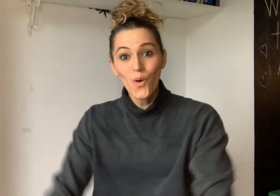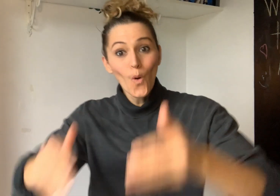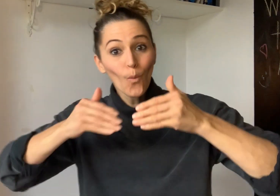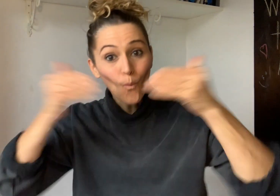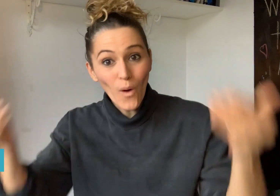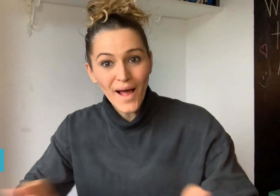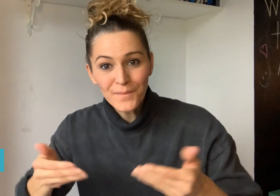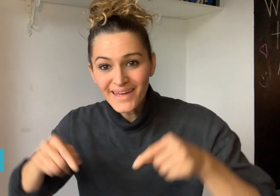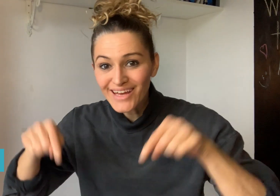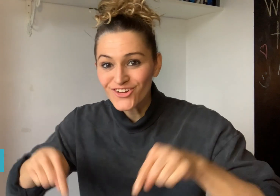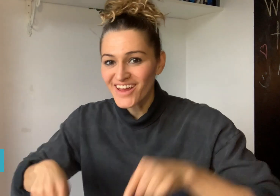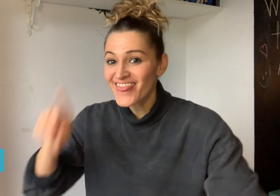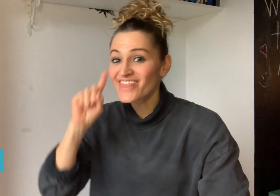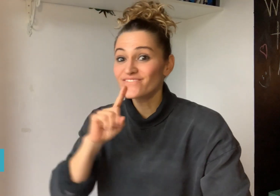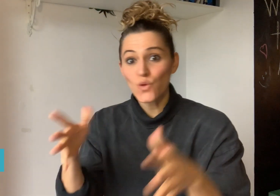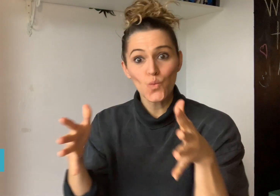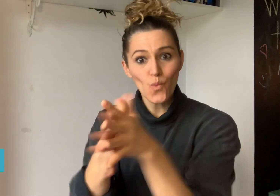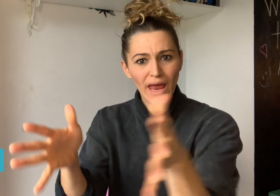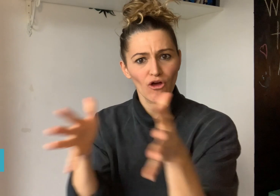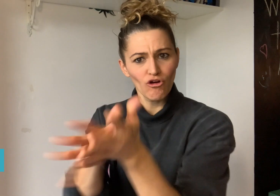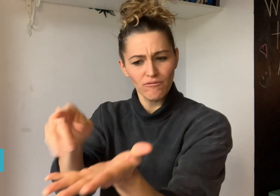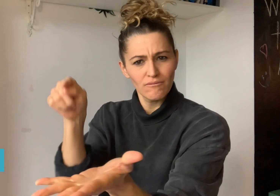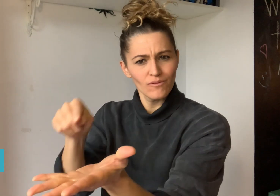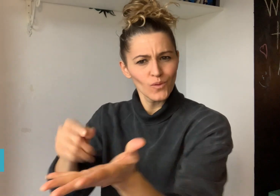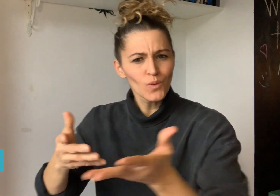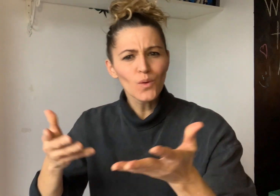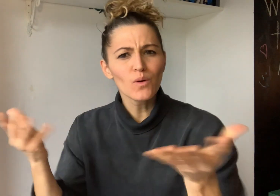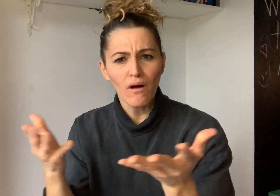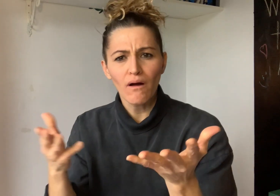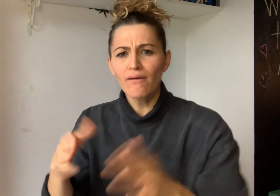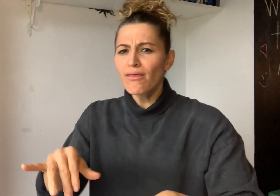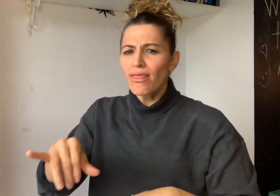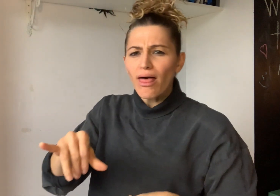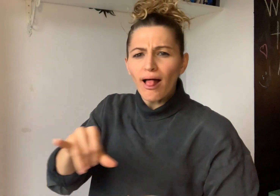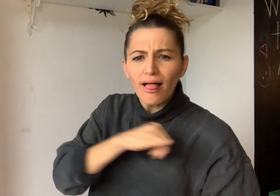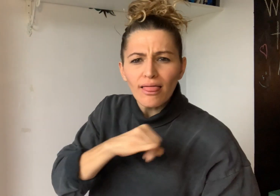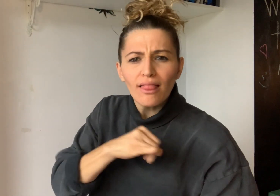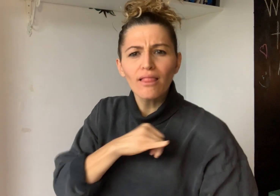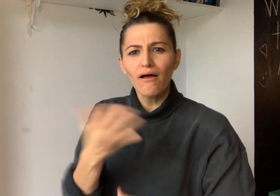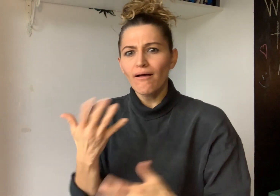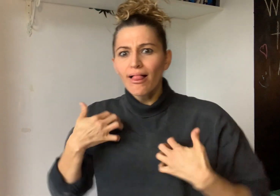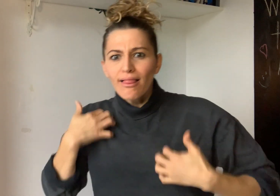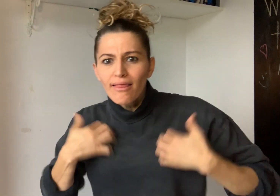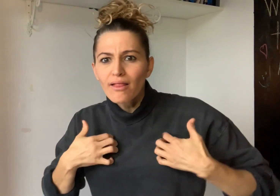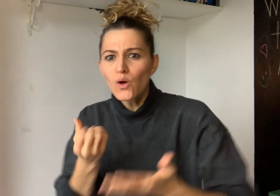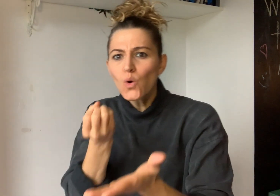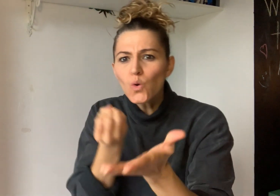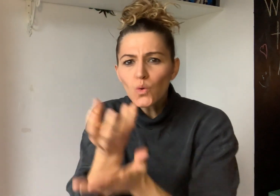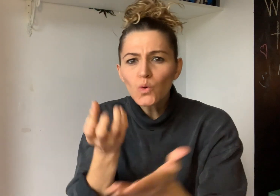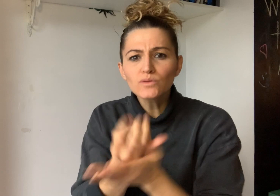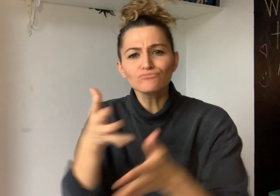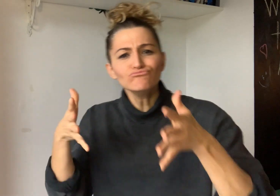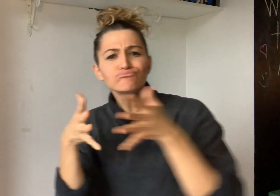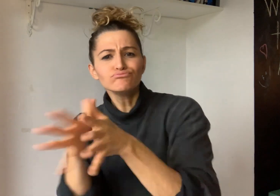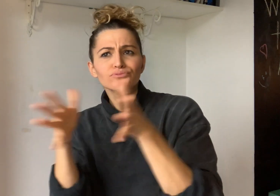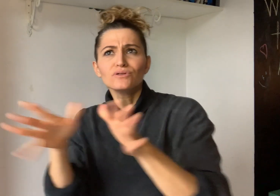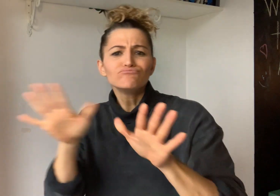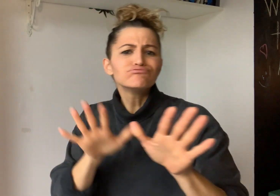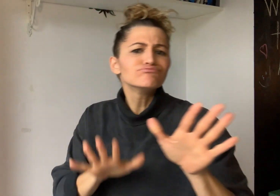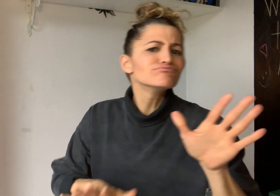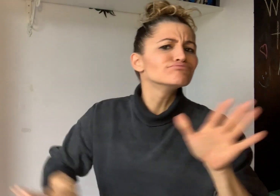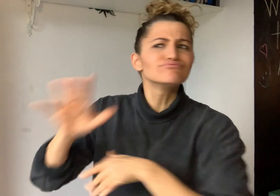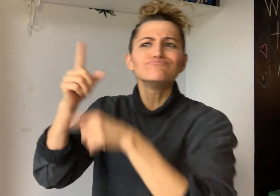Welcome to DeafWire where we share interesting news stories